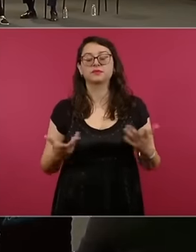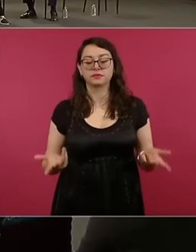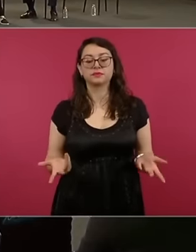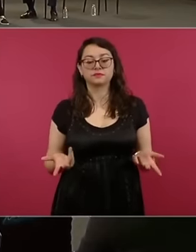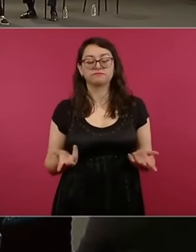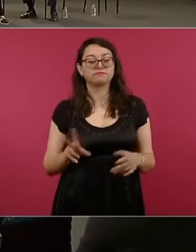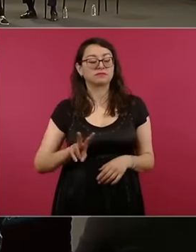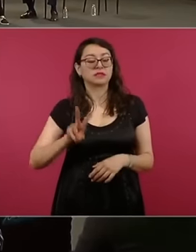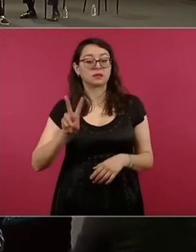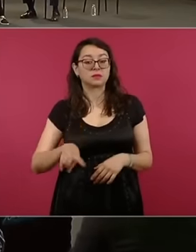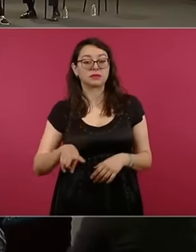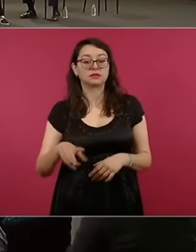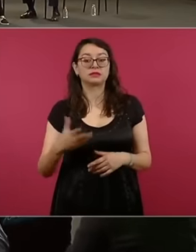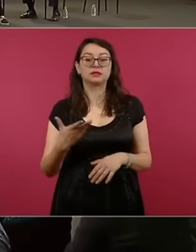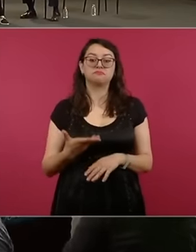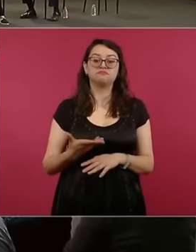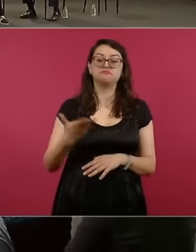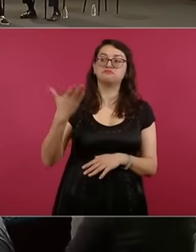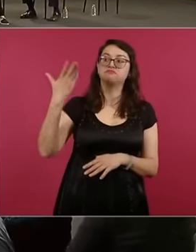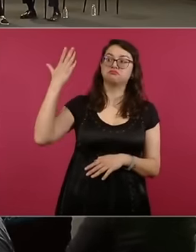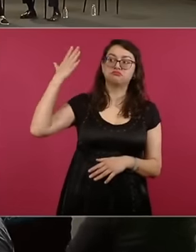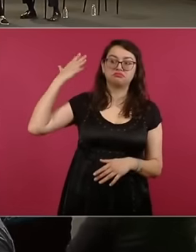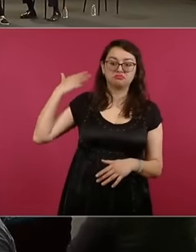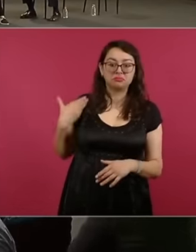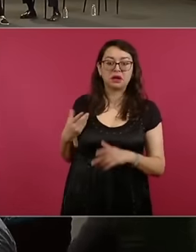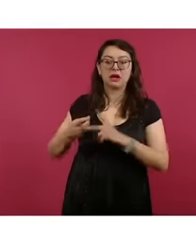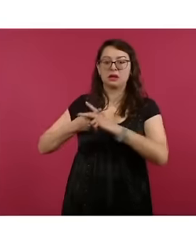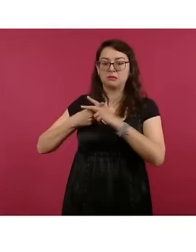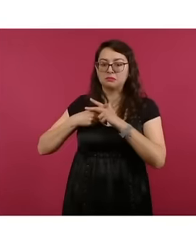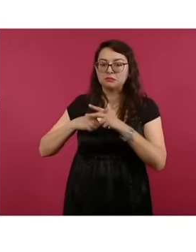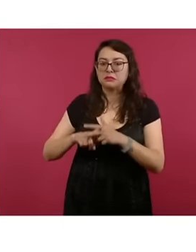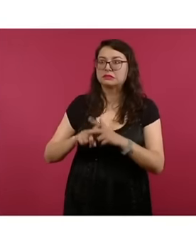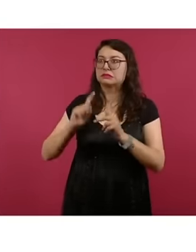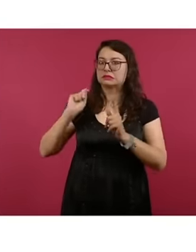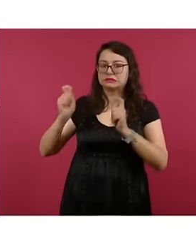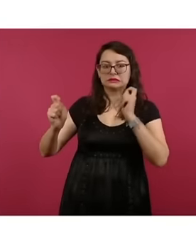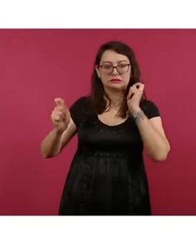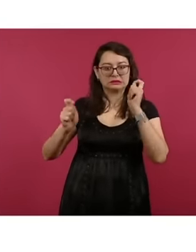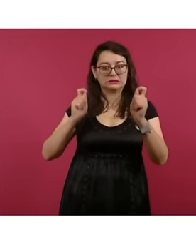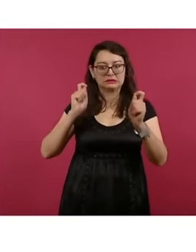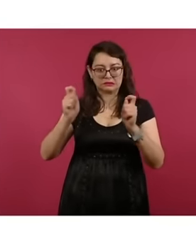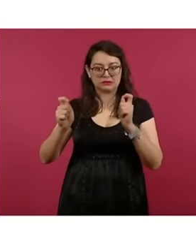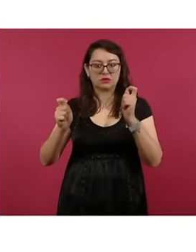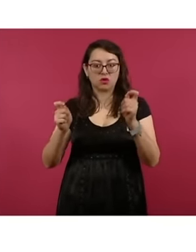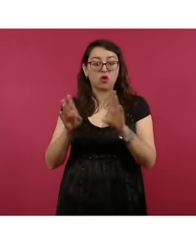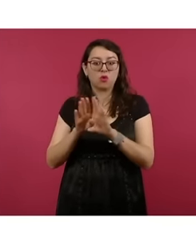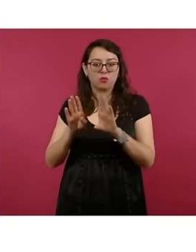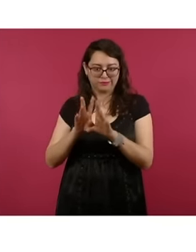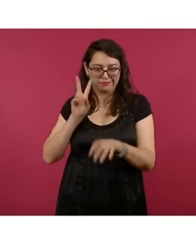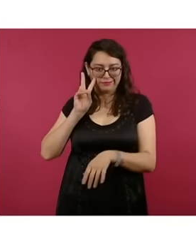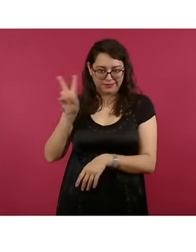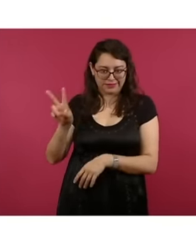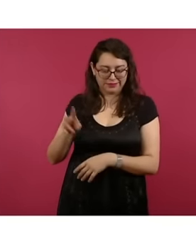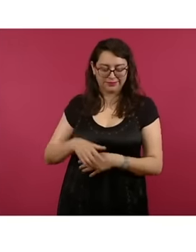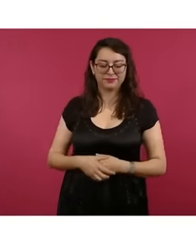prediction of the eh eh of the celestial events was done through contemplation over